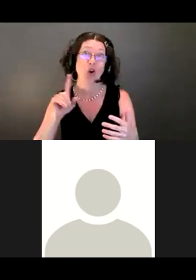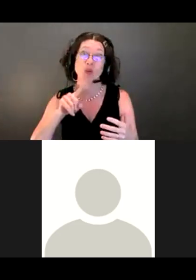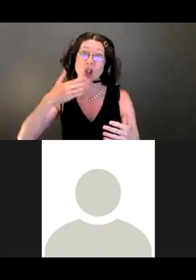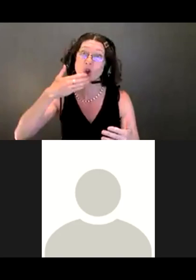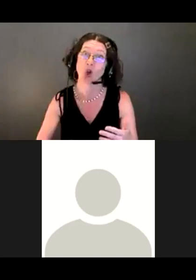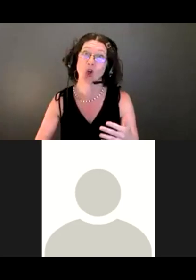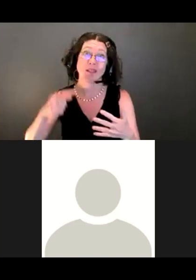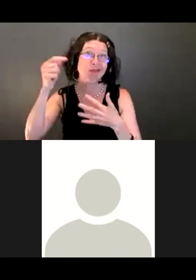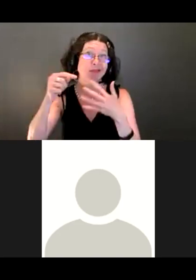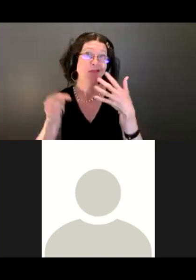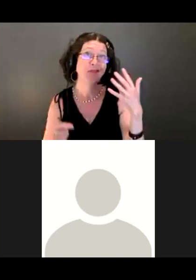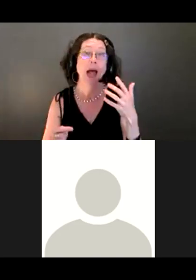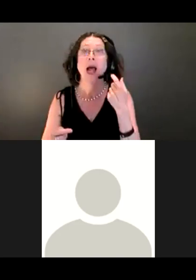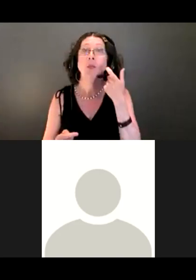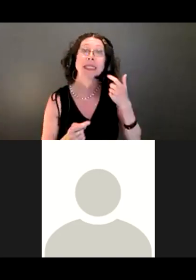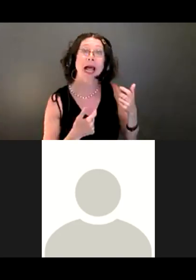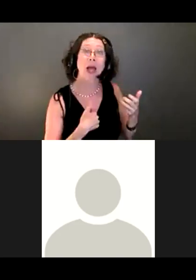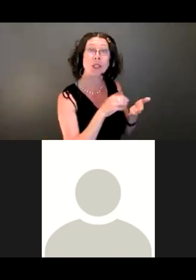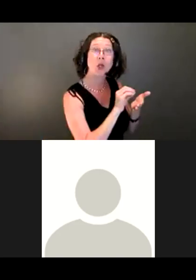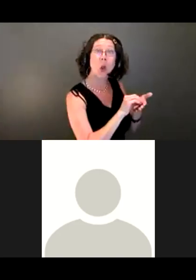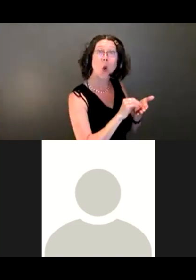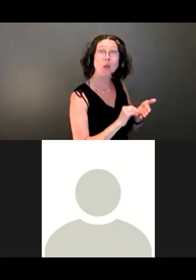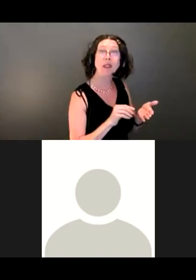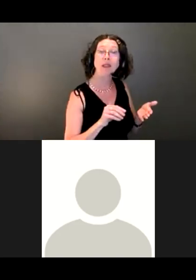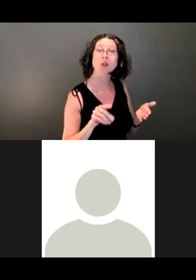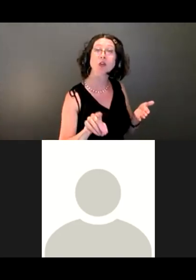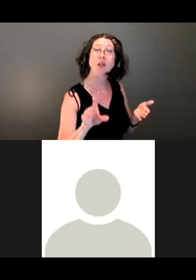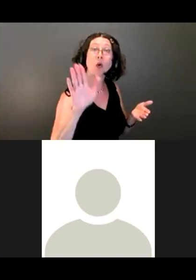listening to your presentation.